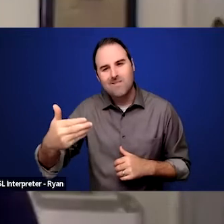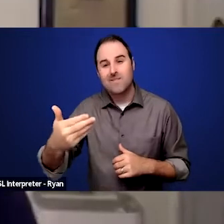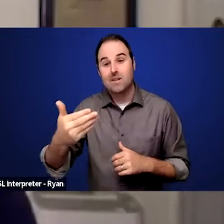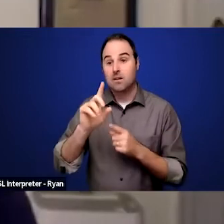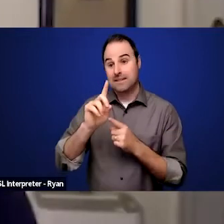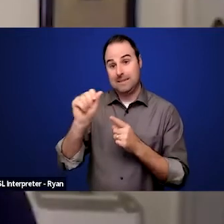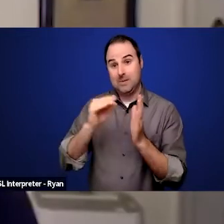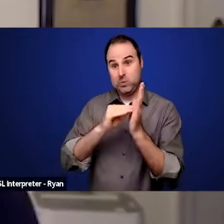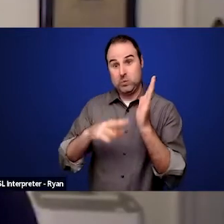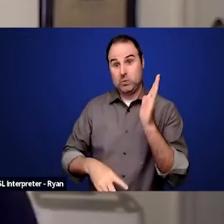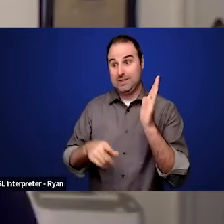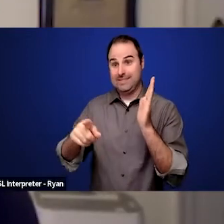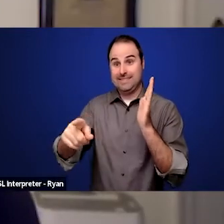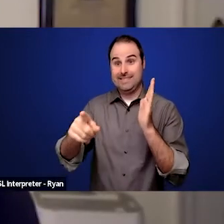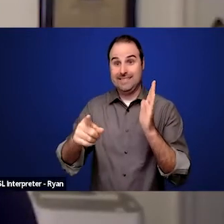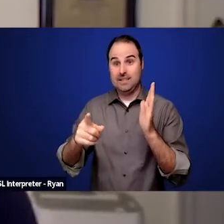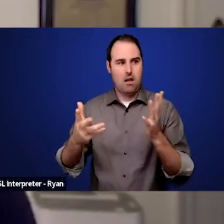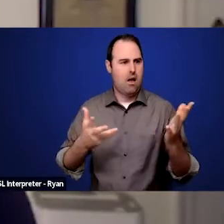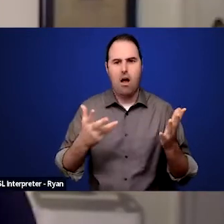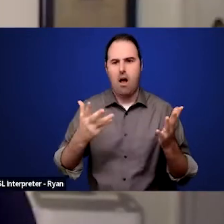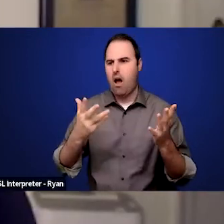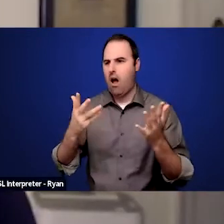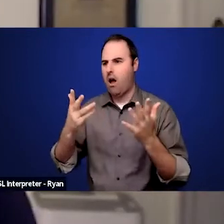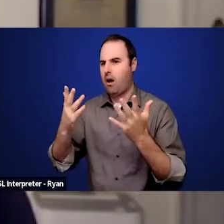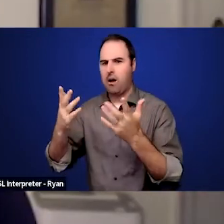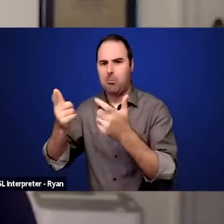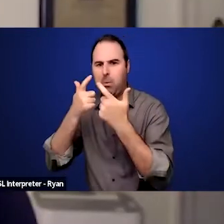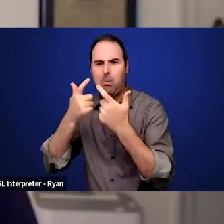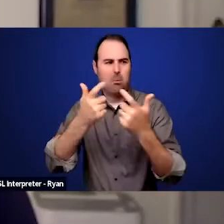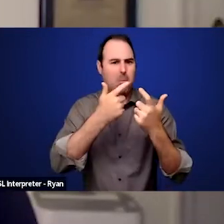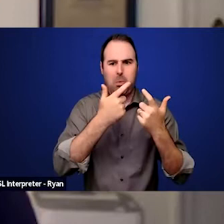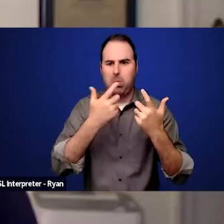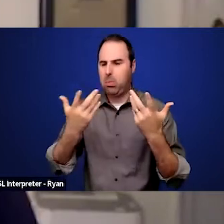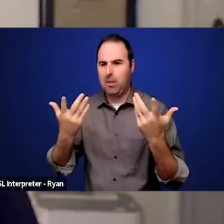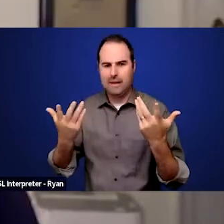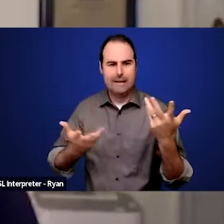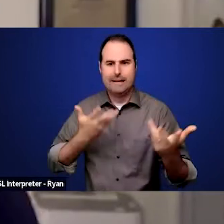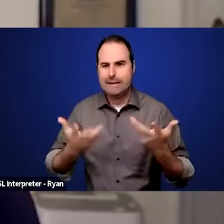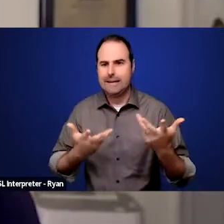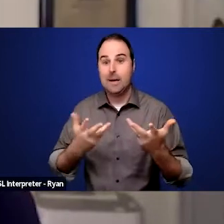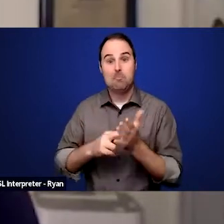getting the same opportunities. So they're not building their resume like others are building their resumes.